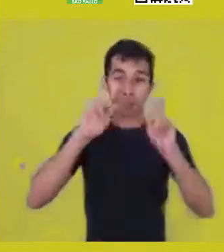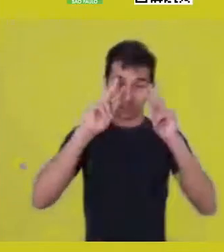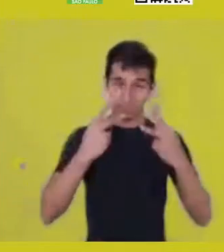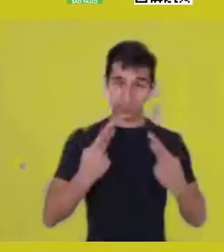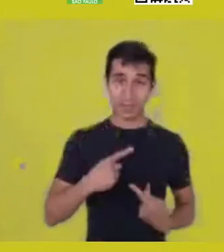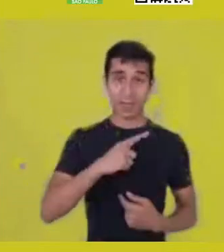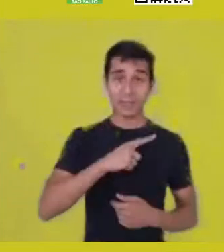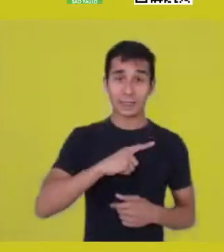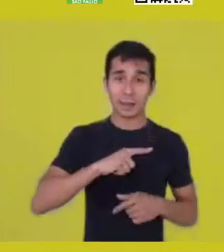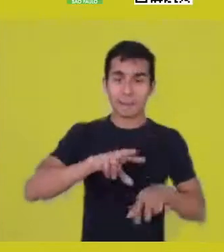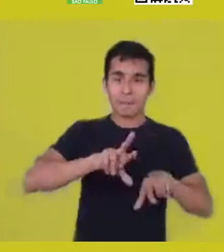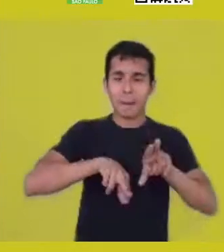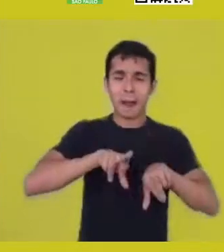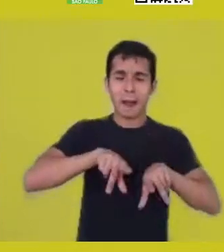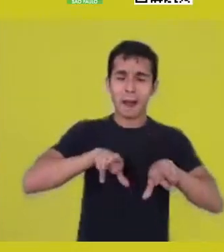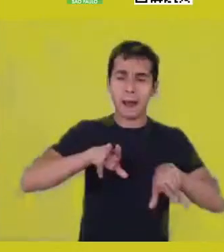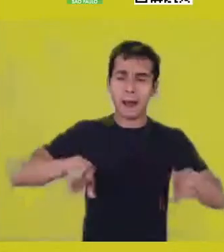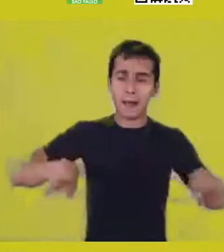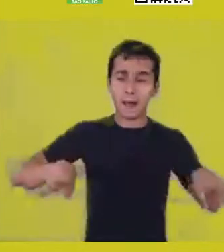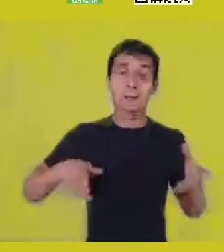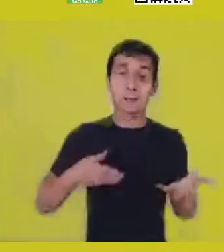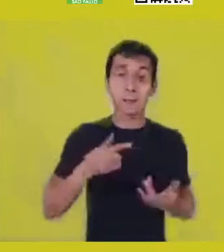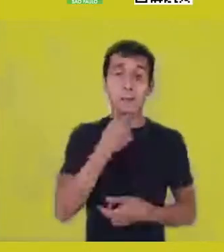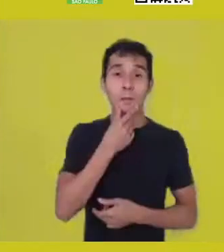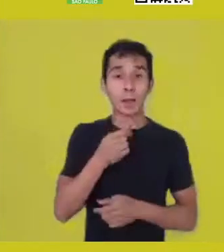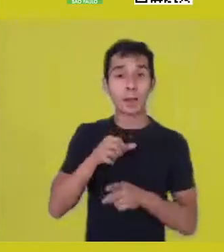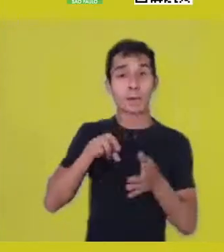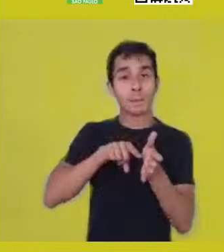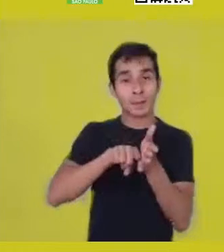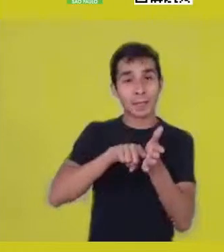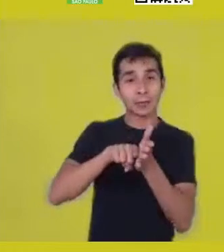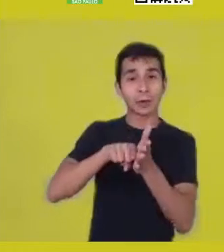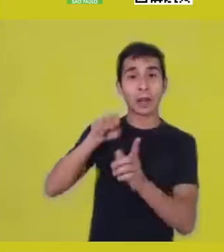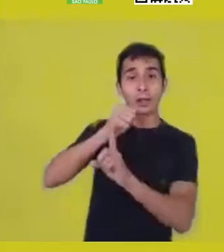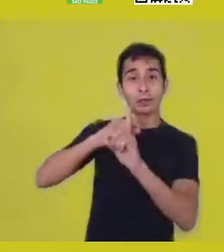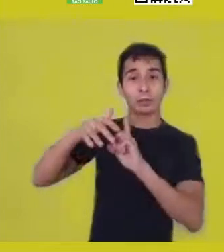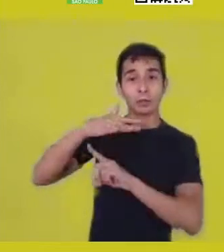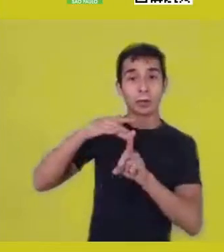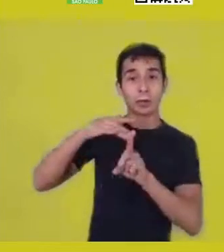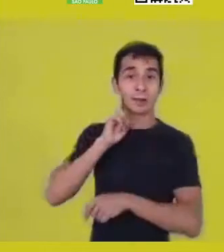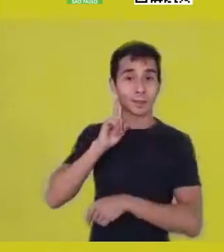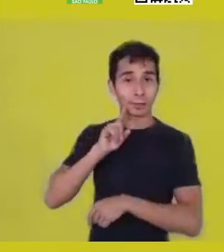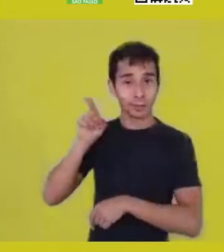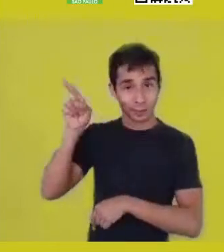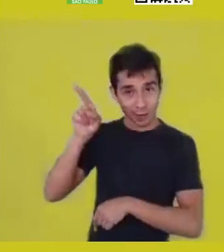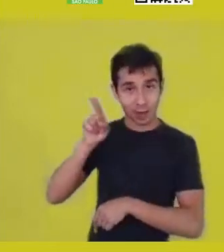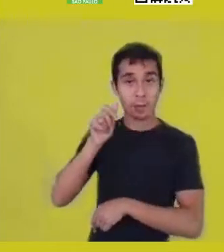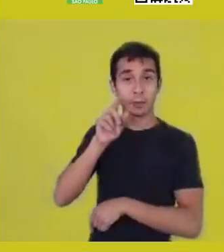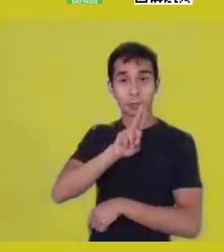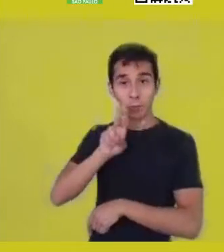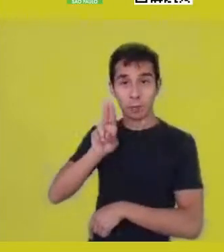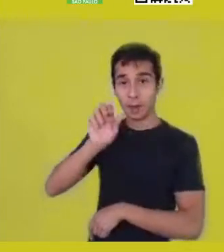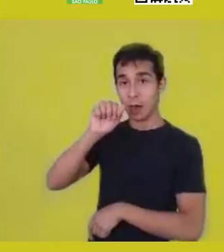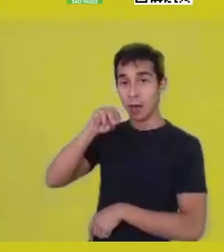because, as American sociologist Marimba Ani says, when there was the rupture from μύθος and λόγος,